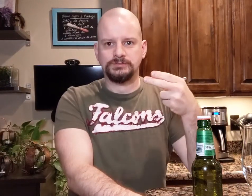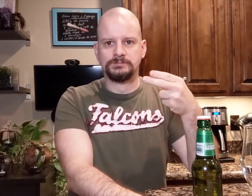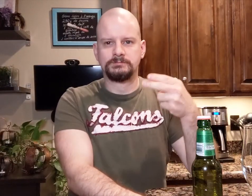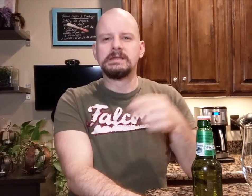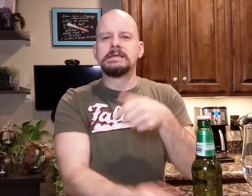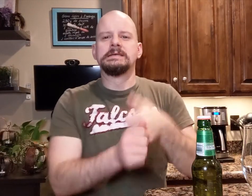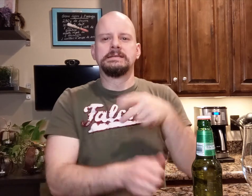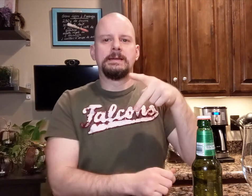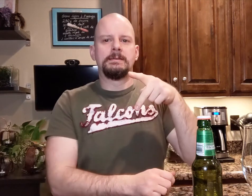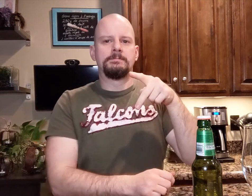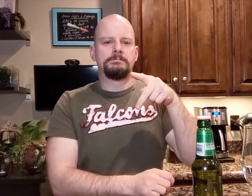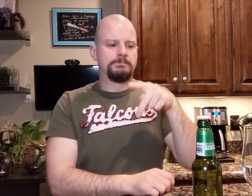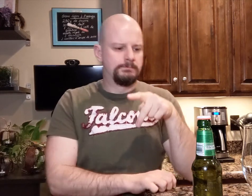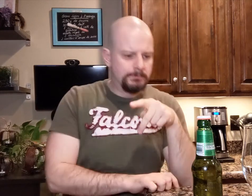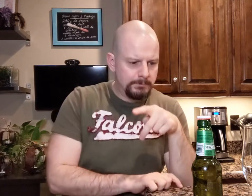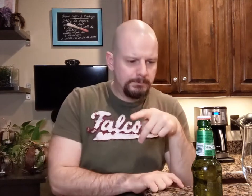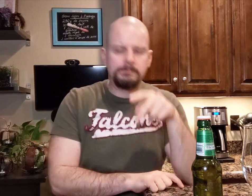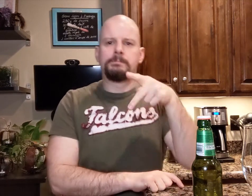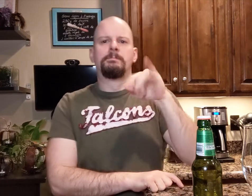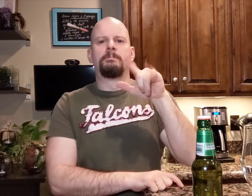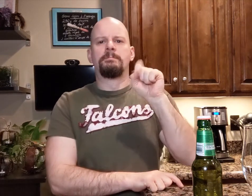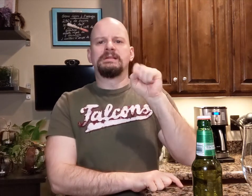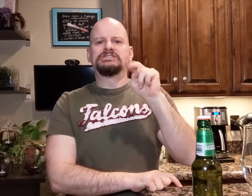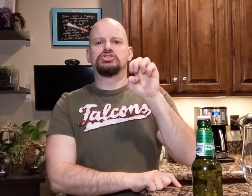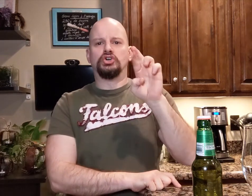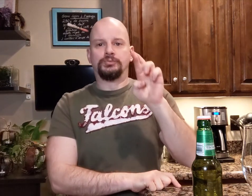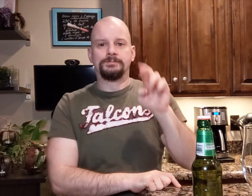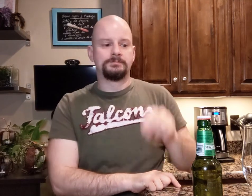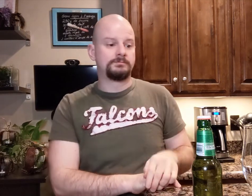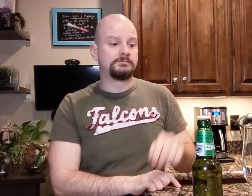That's Pilsner.